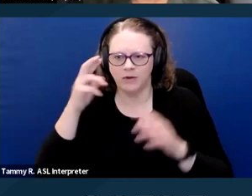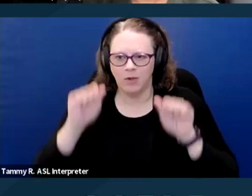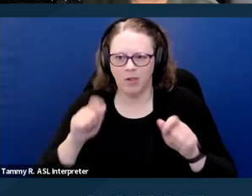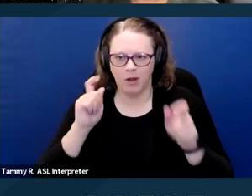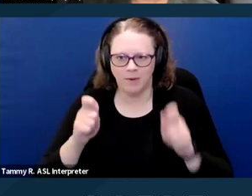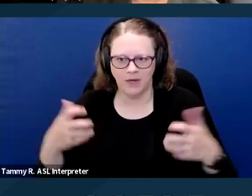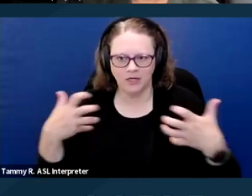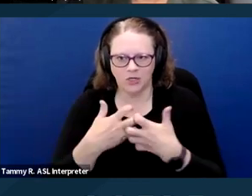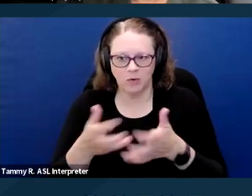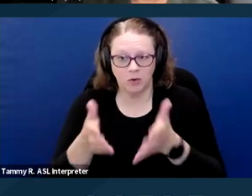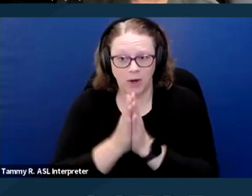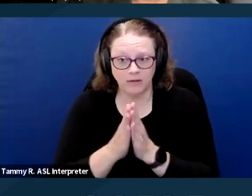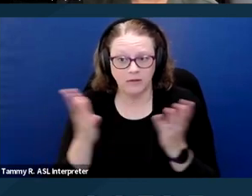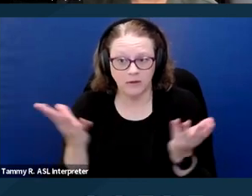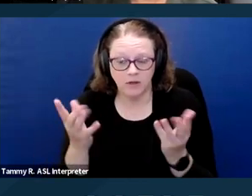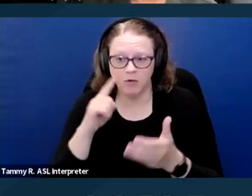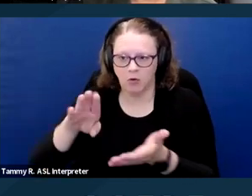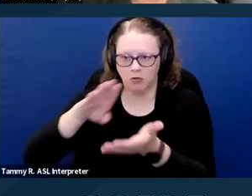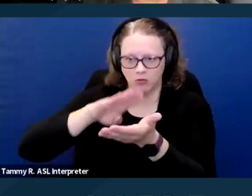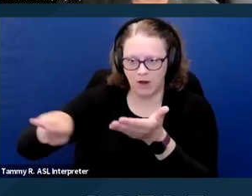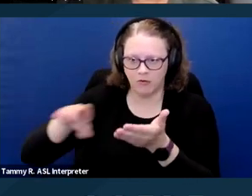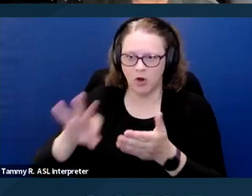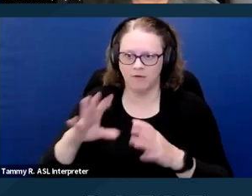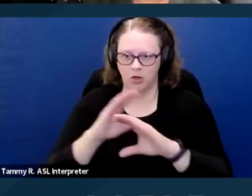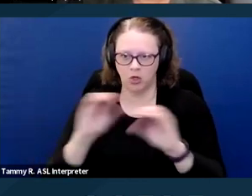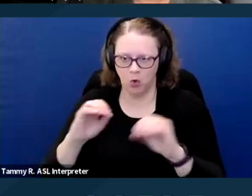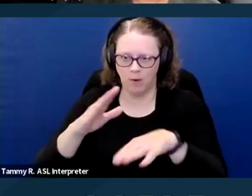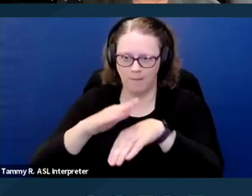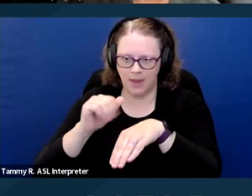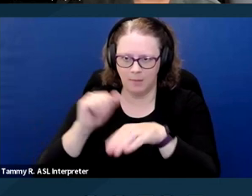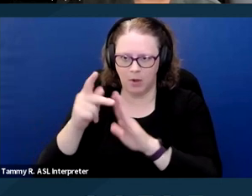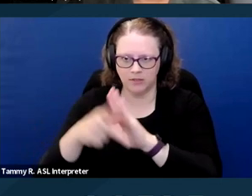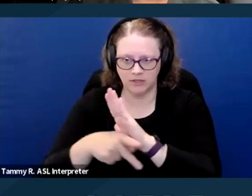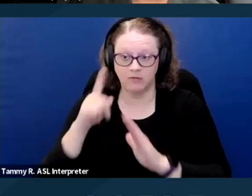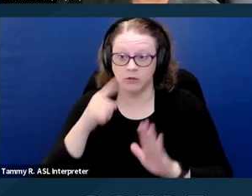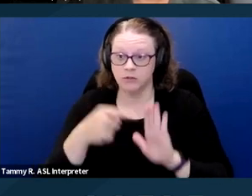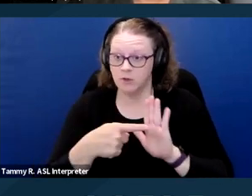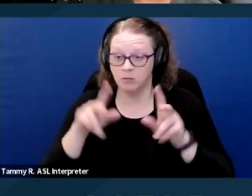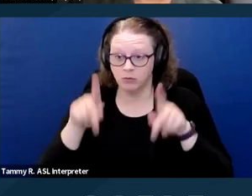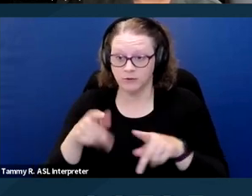for the waiver of a no pet policy. So a person with a disability can reside